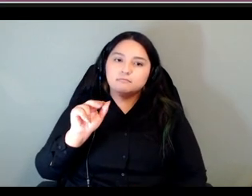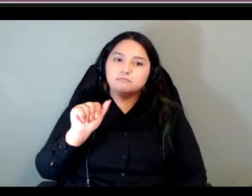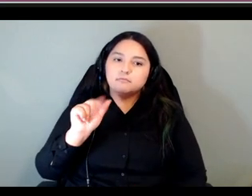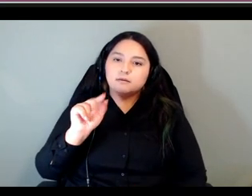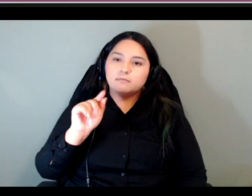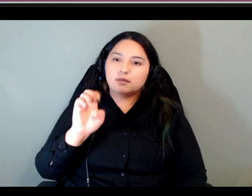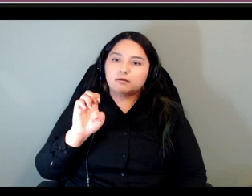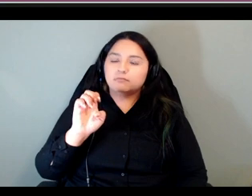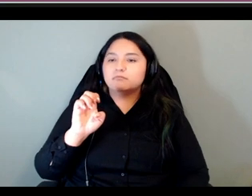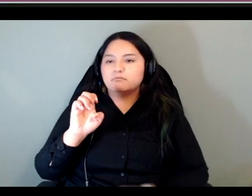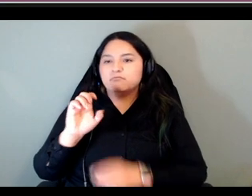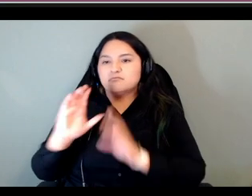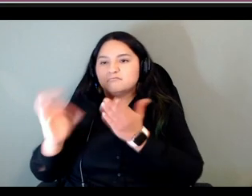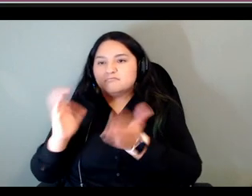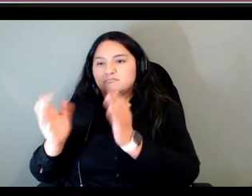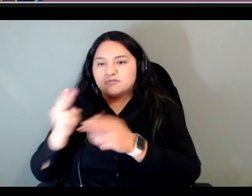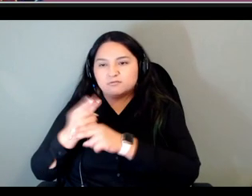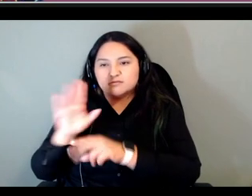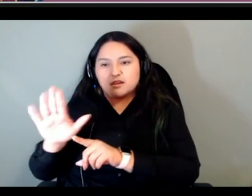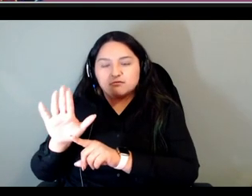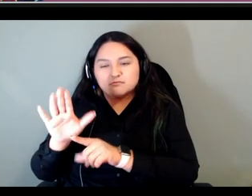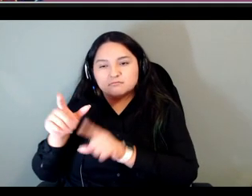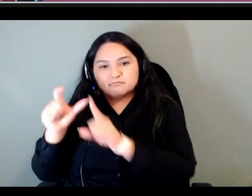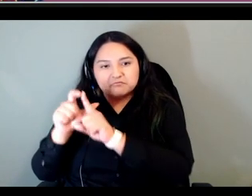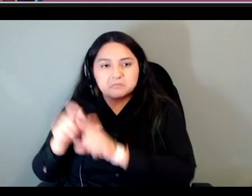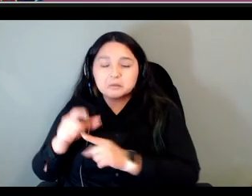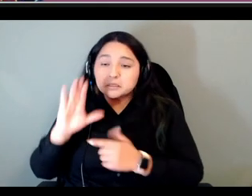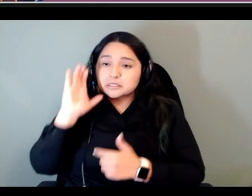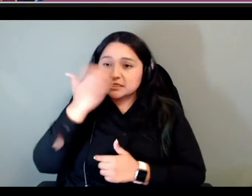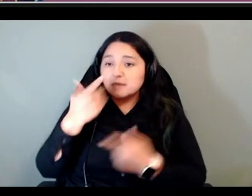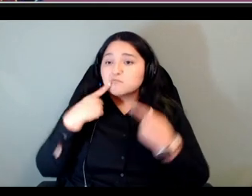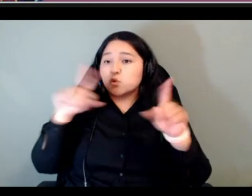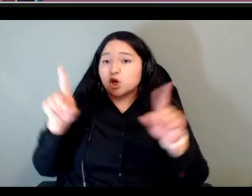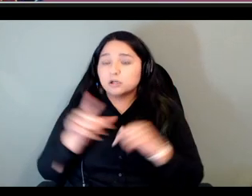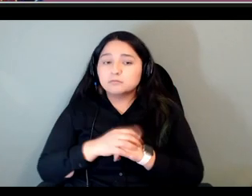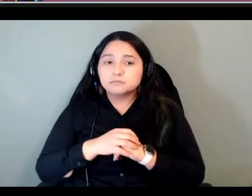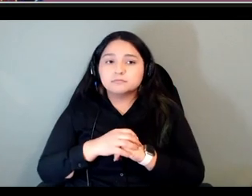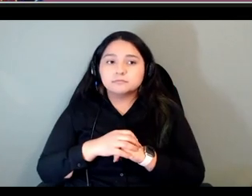so far um